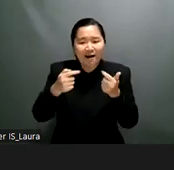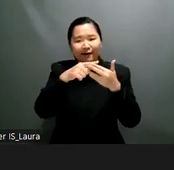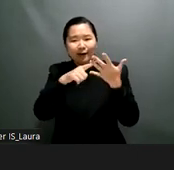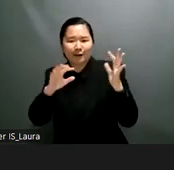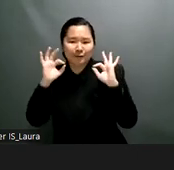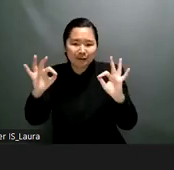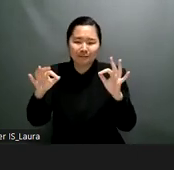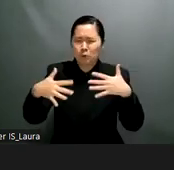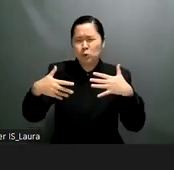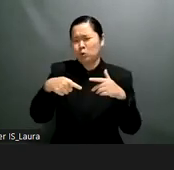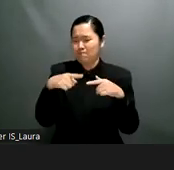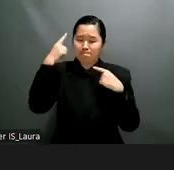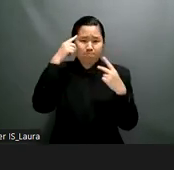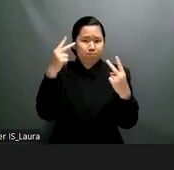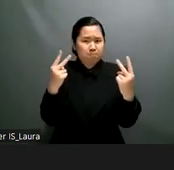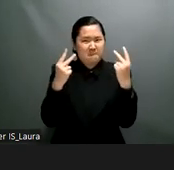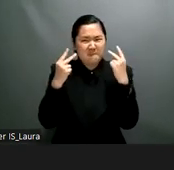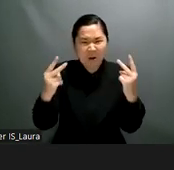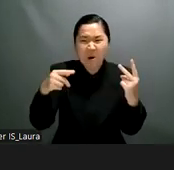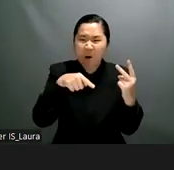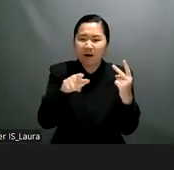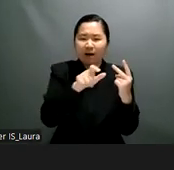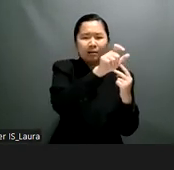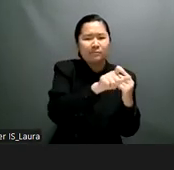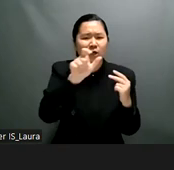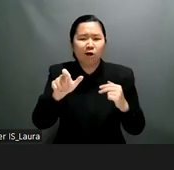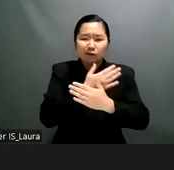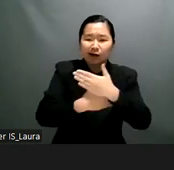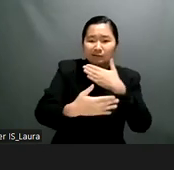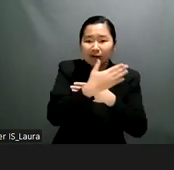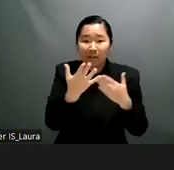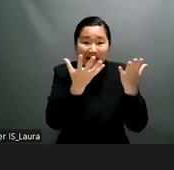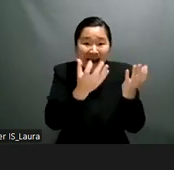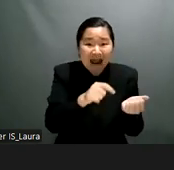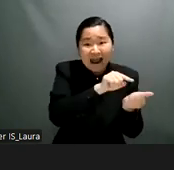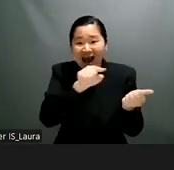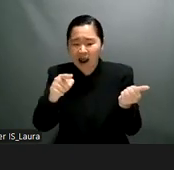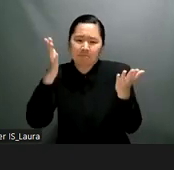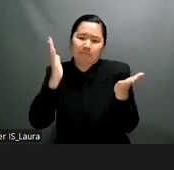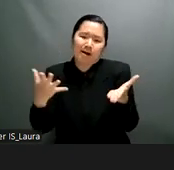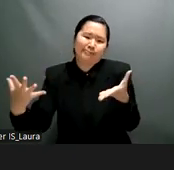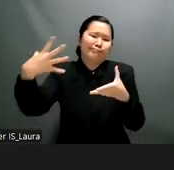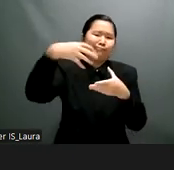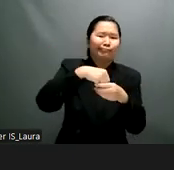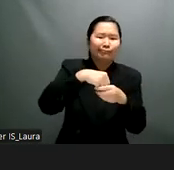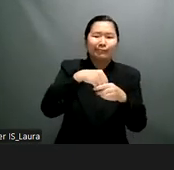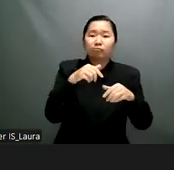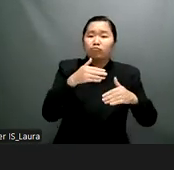will ultimately lead to better diverse disability inclusion and of course the highlighting what is